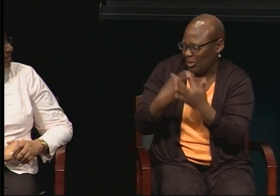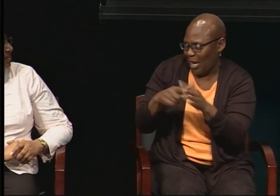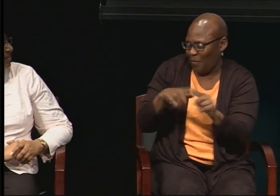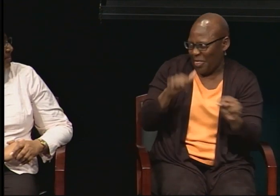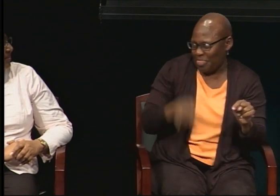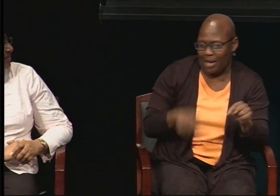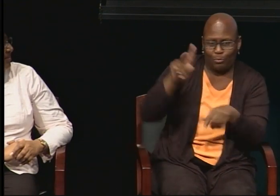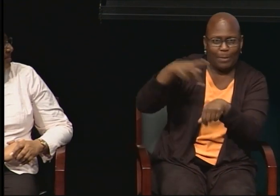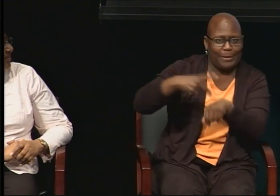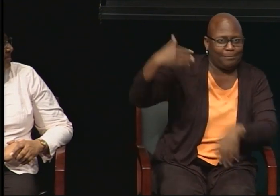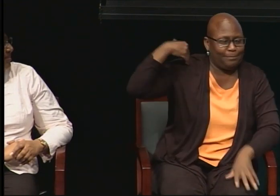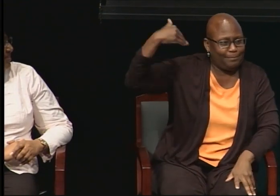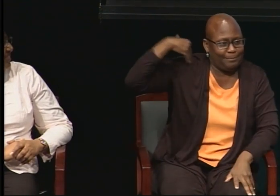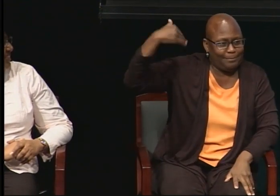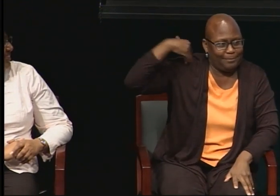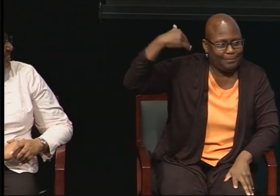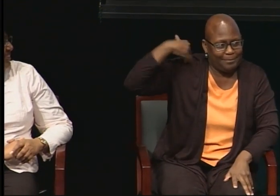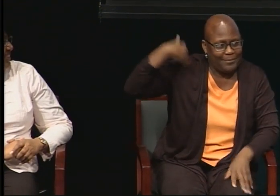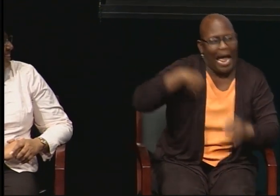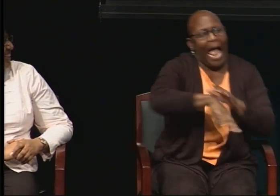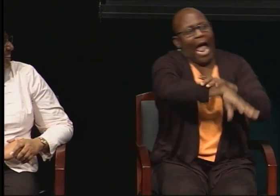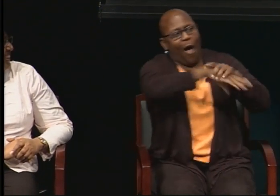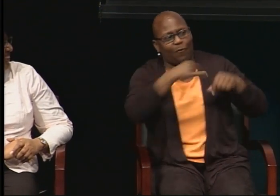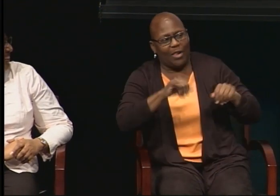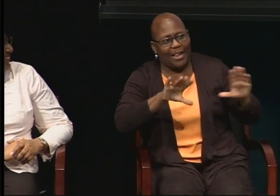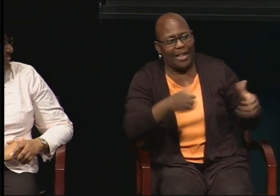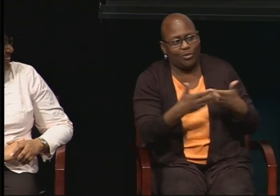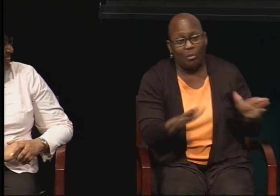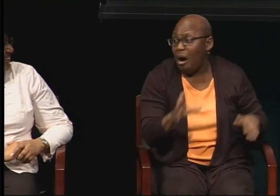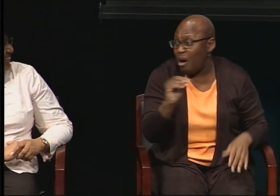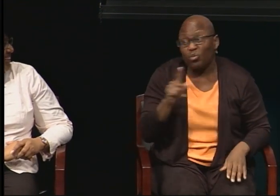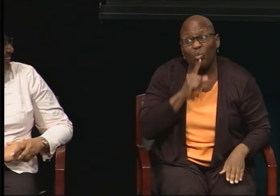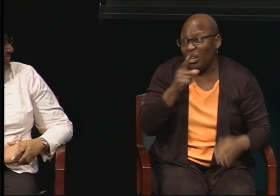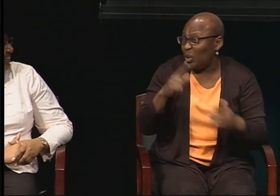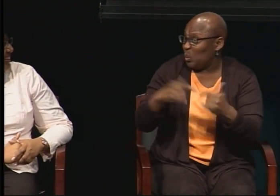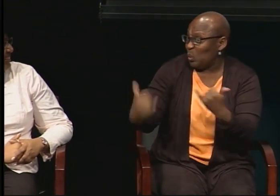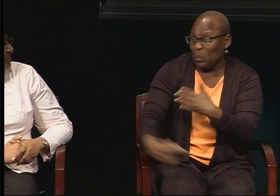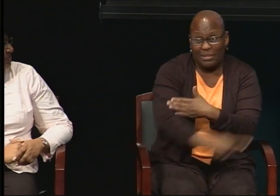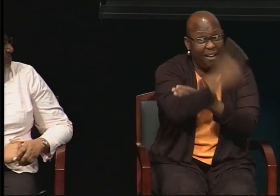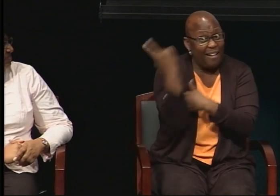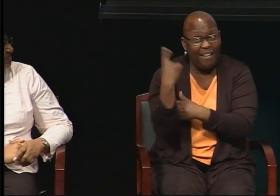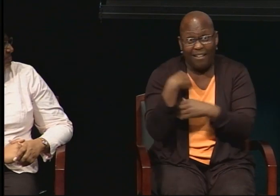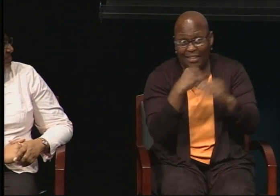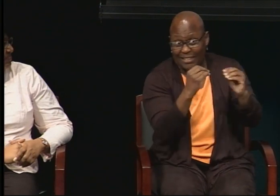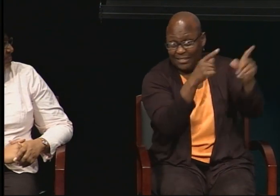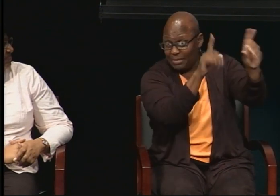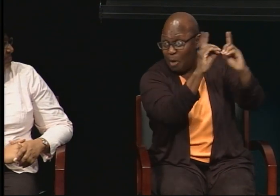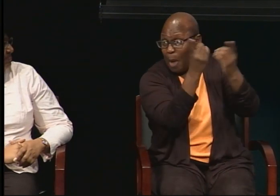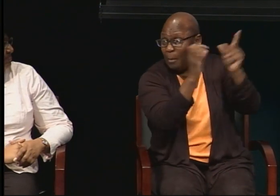I never thought I would be out of the classroom. And had it not been for that principal continuing